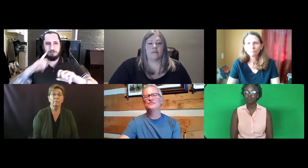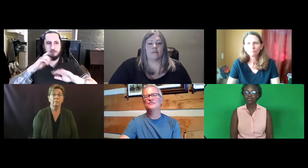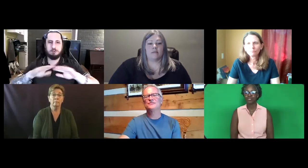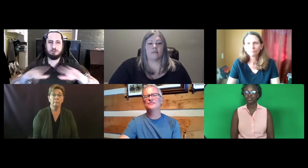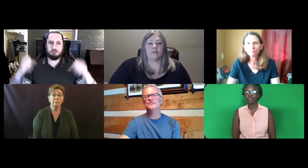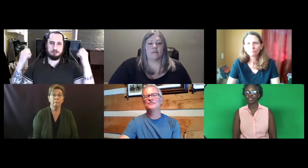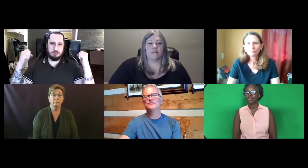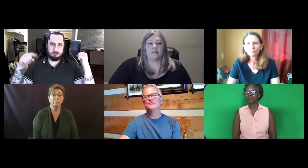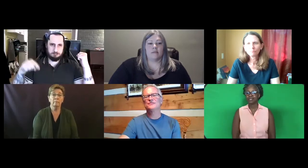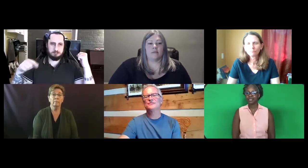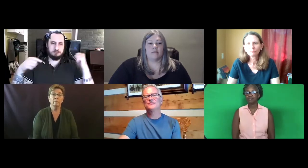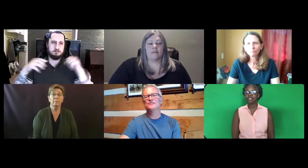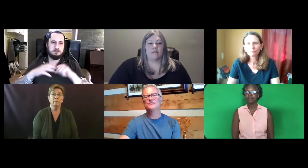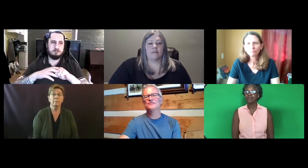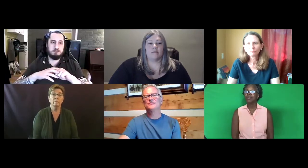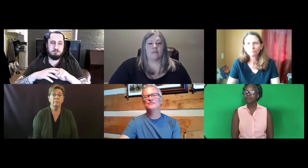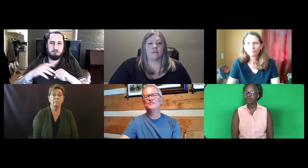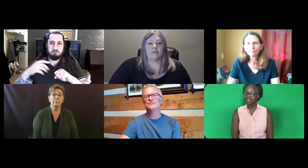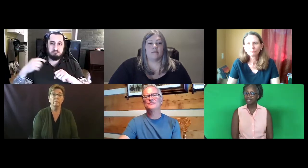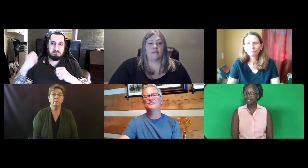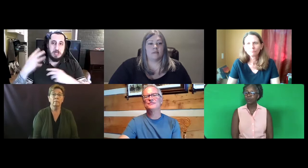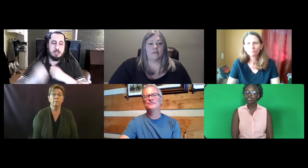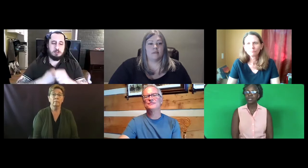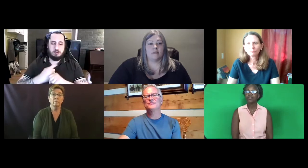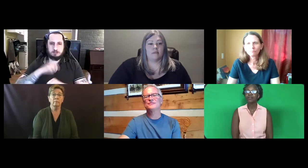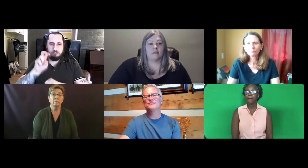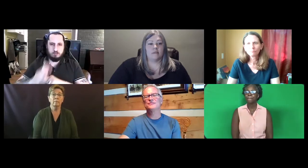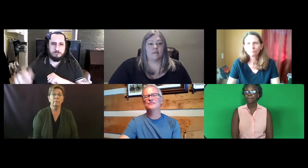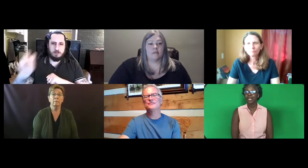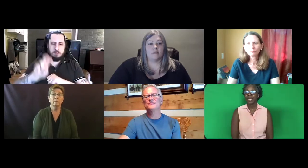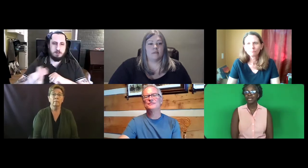I work with Boston University doing assessments of American Sign Language there.